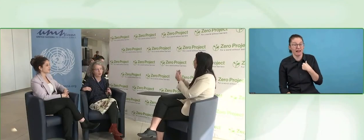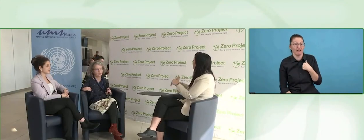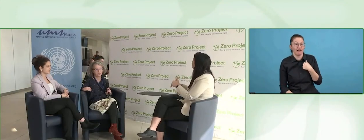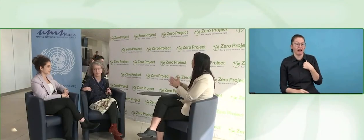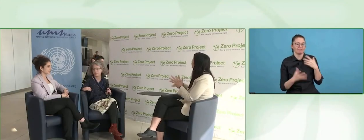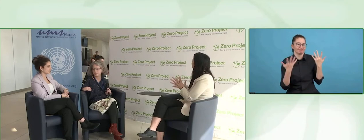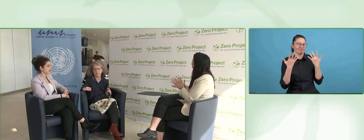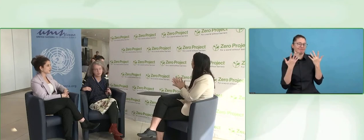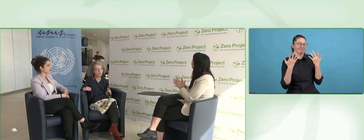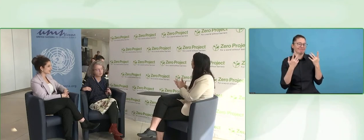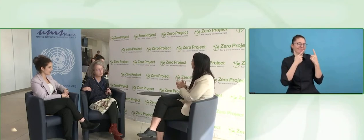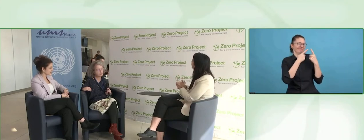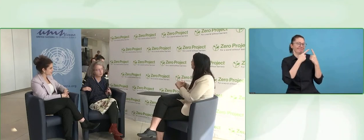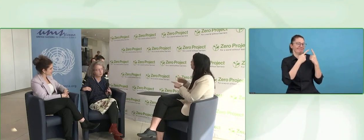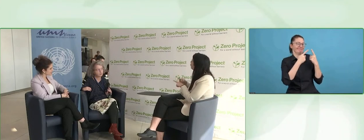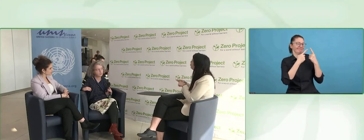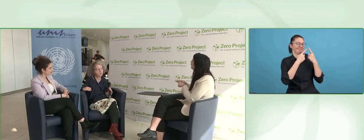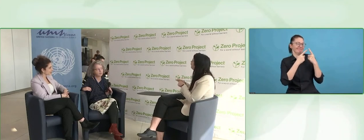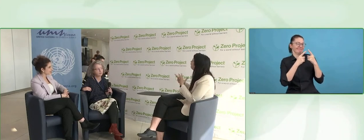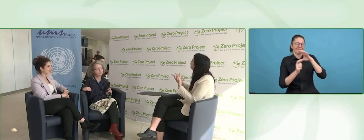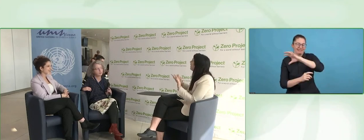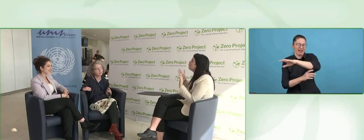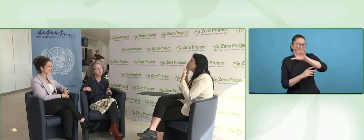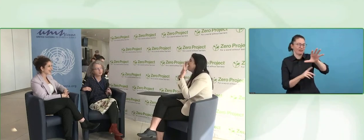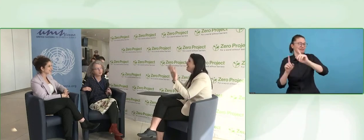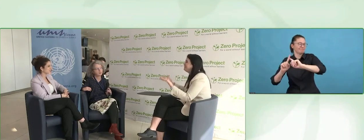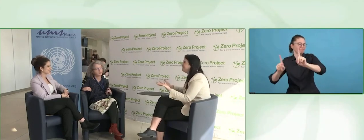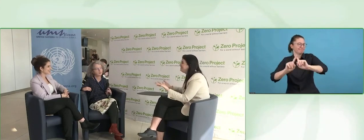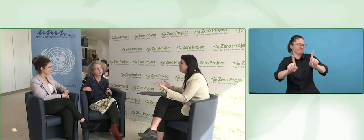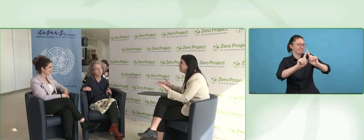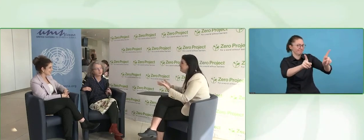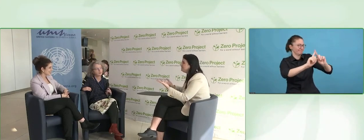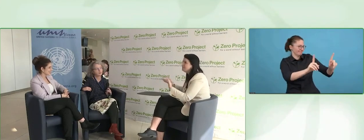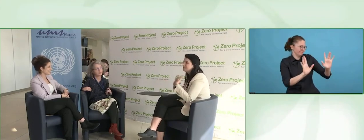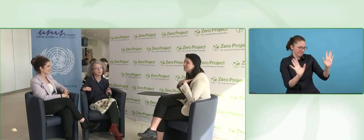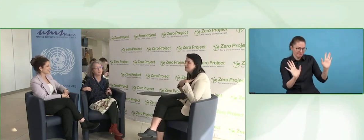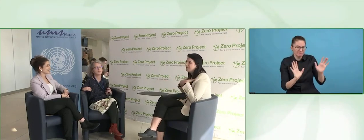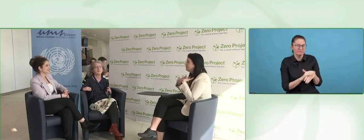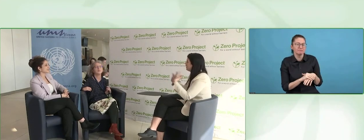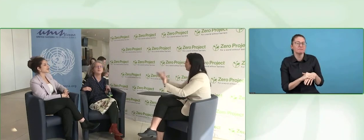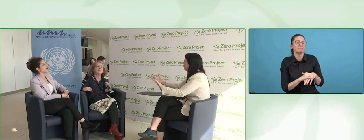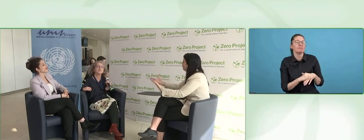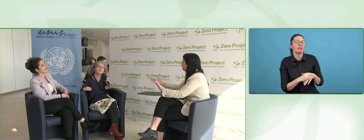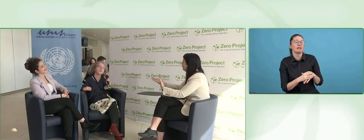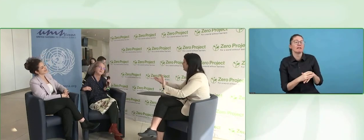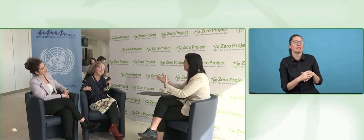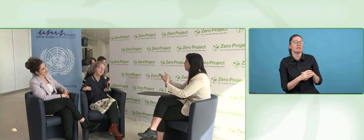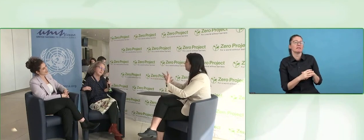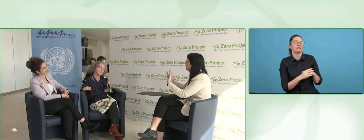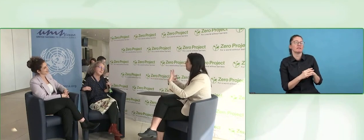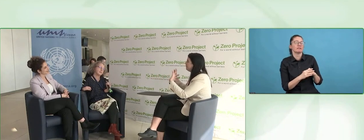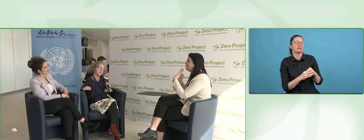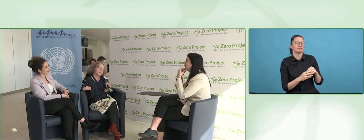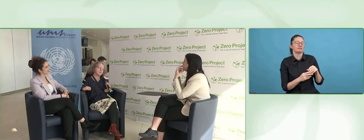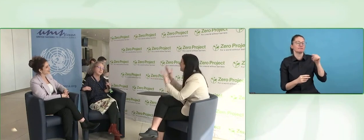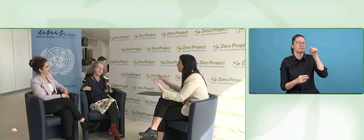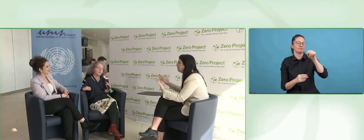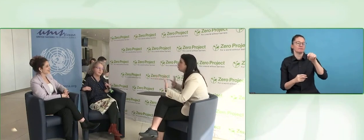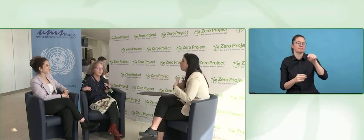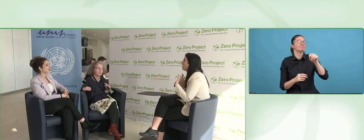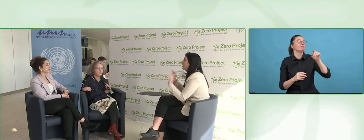People without disability look at us in Israel like an angel, the